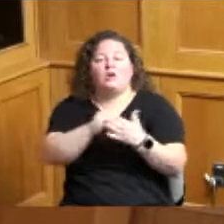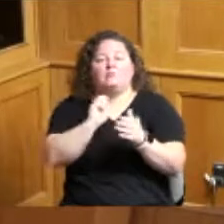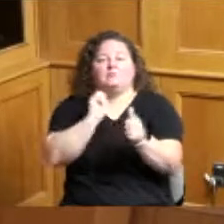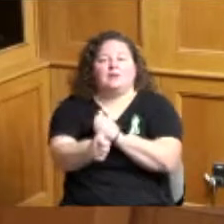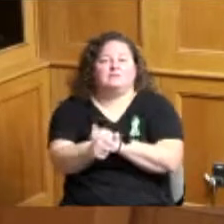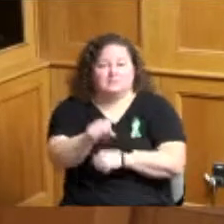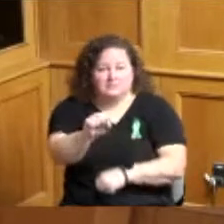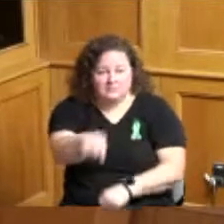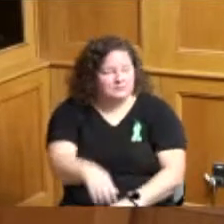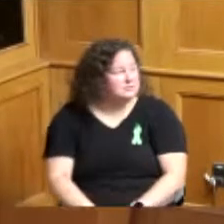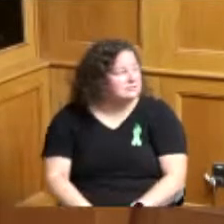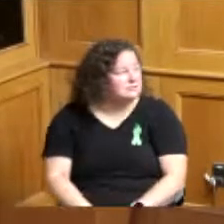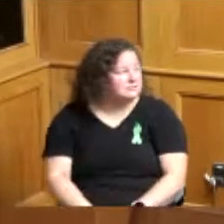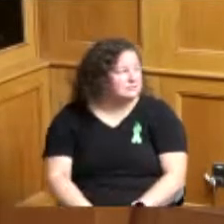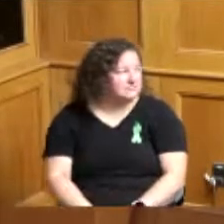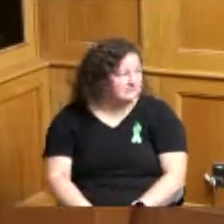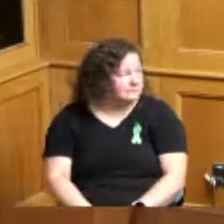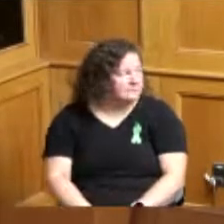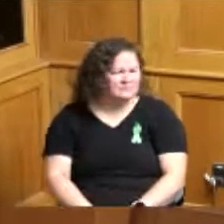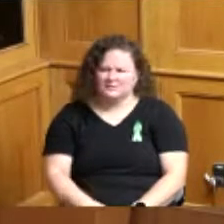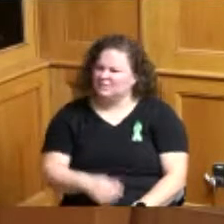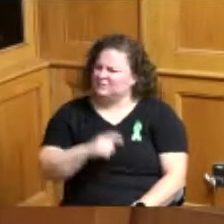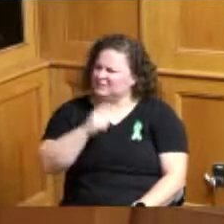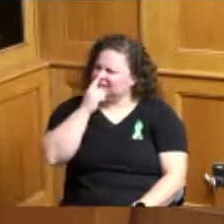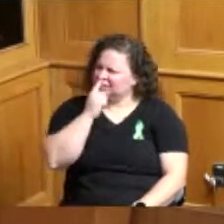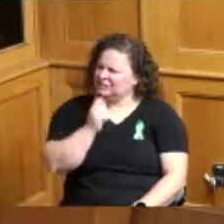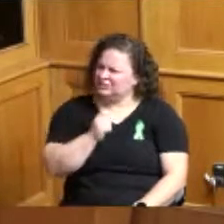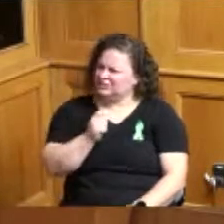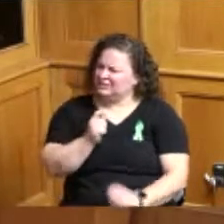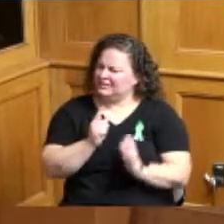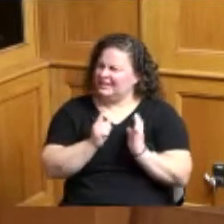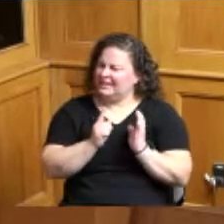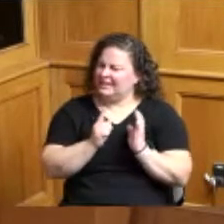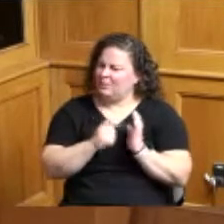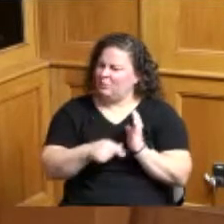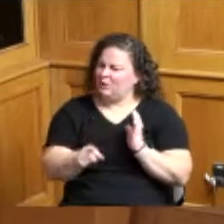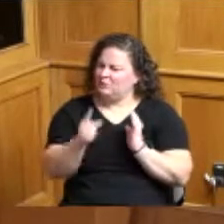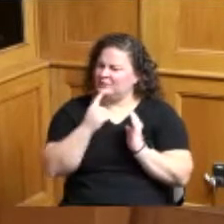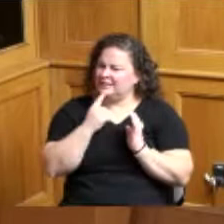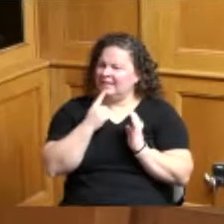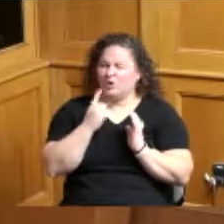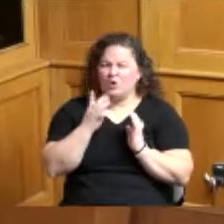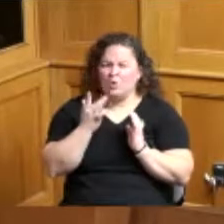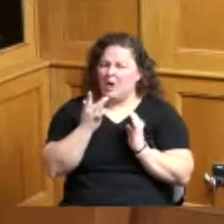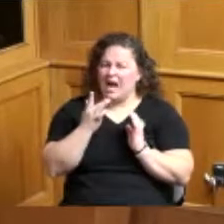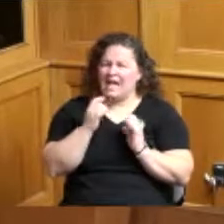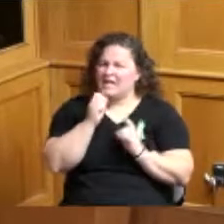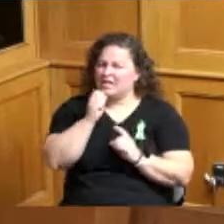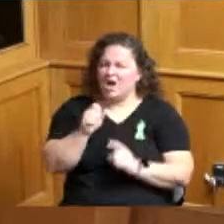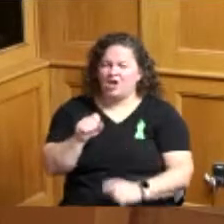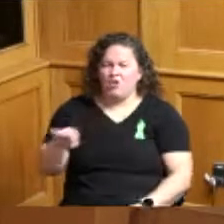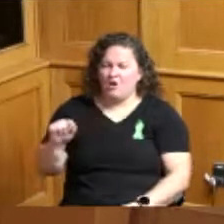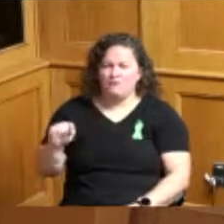I'll be interested in what you were saying though yeah why is nothing not turned off what's the